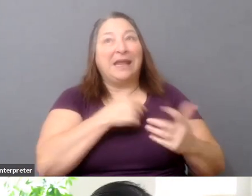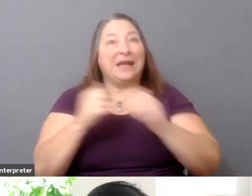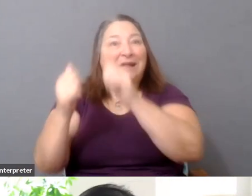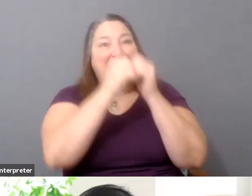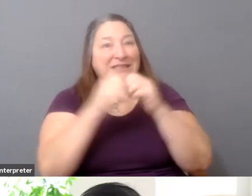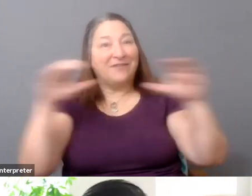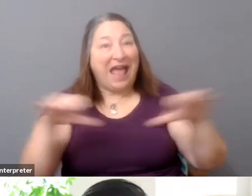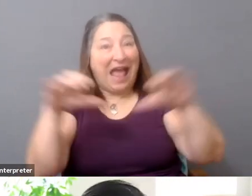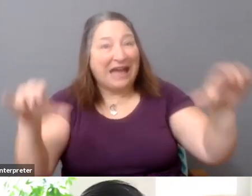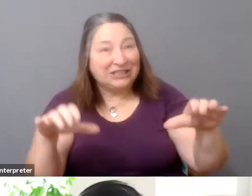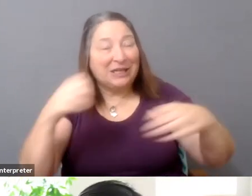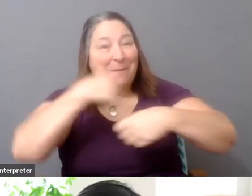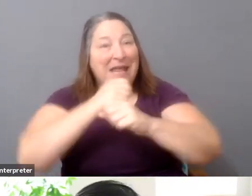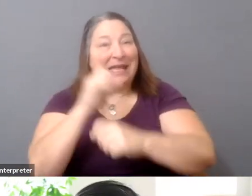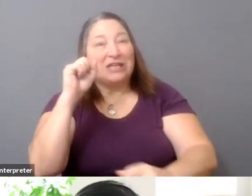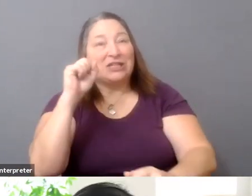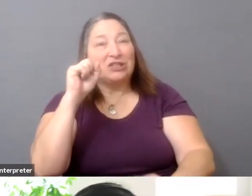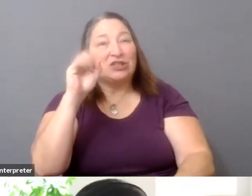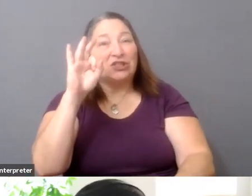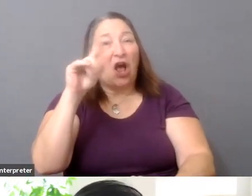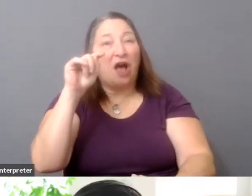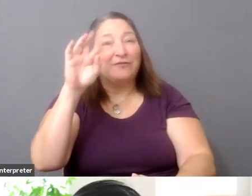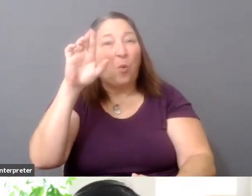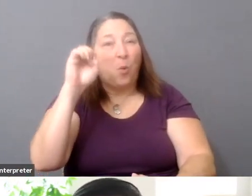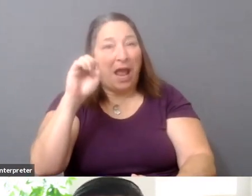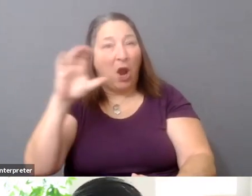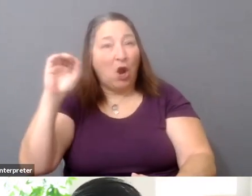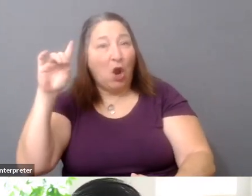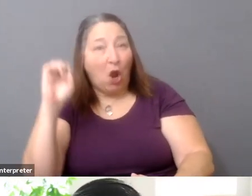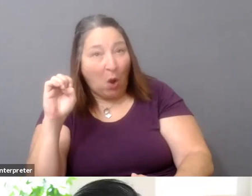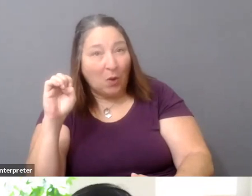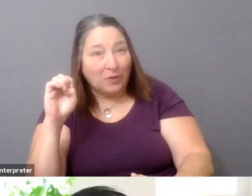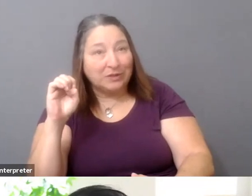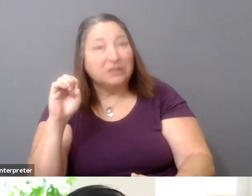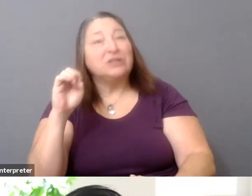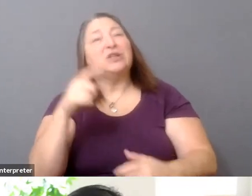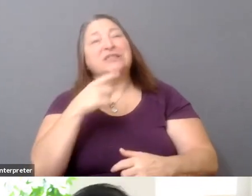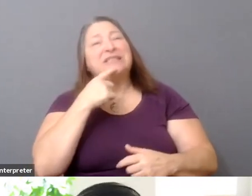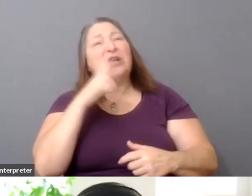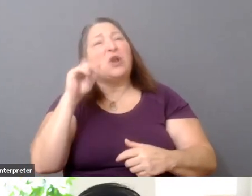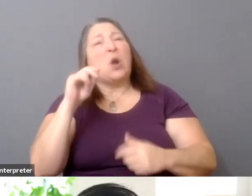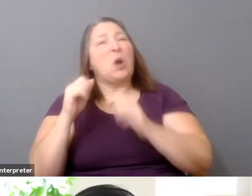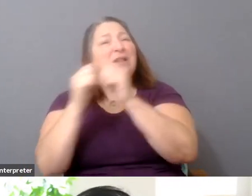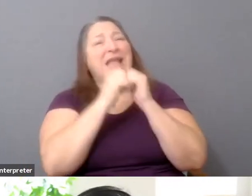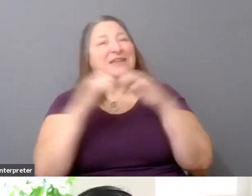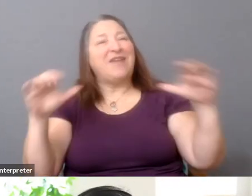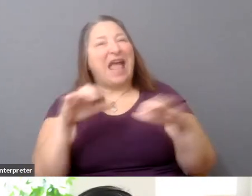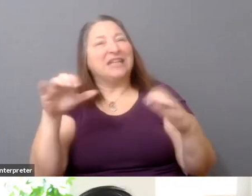and harnessed it in the service of collective action to count numbers. And so within, you know, less than a day,